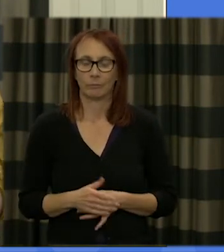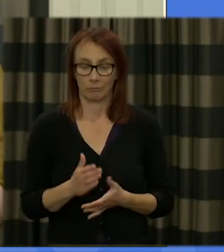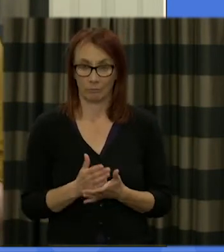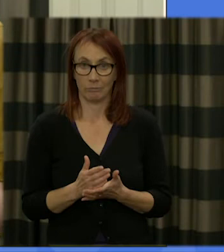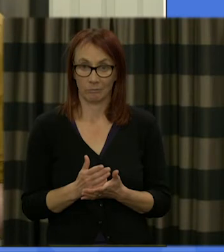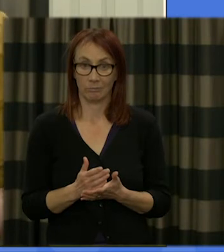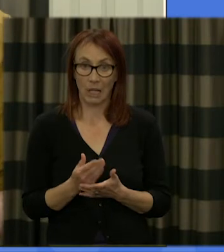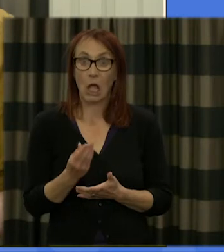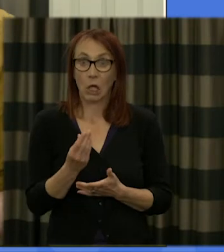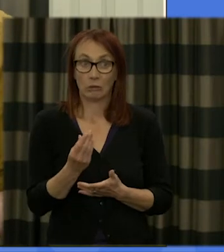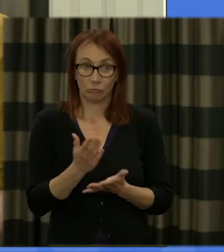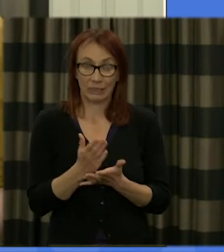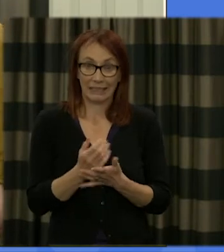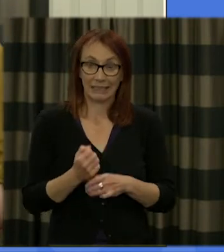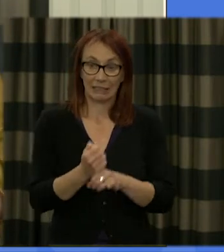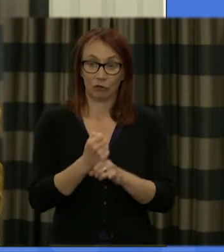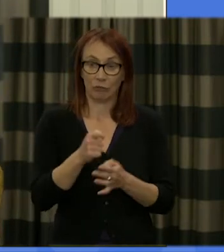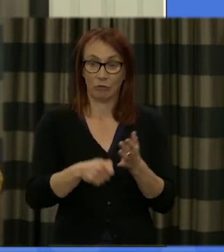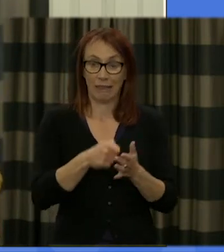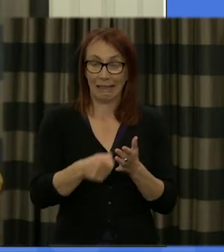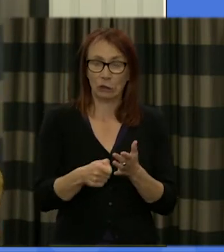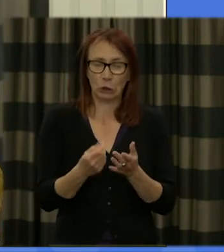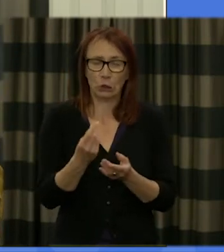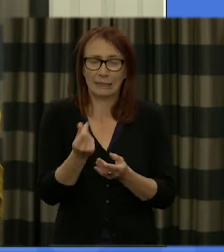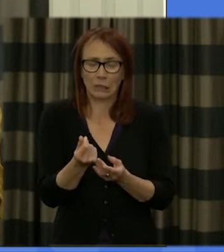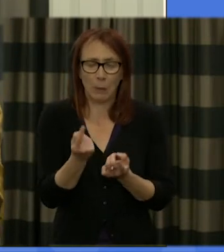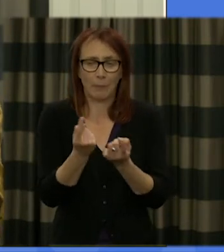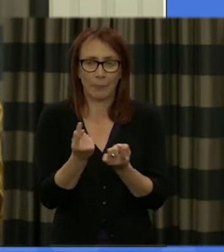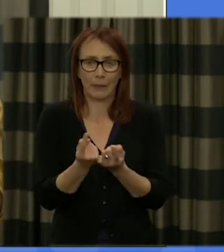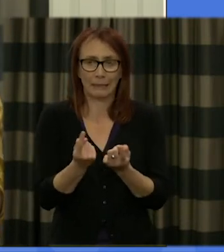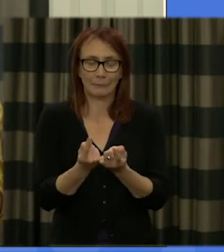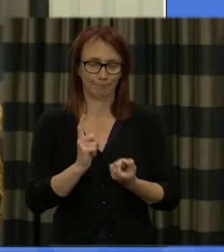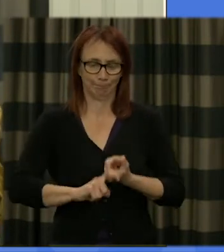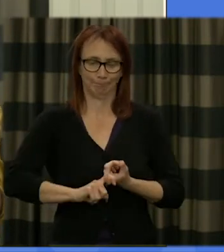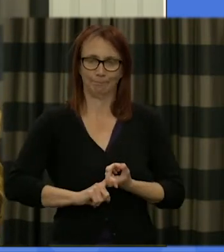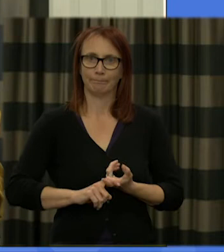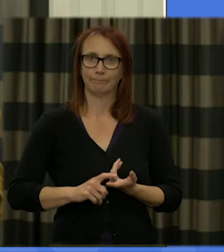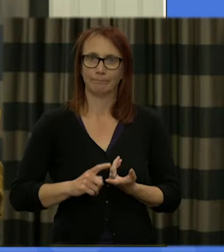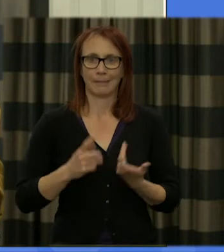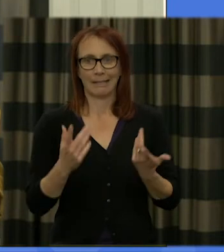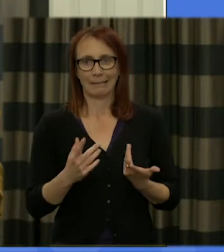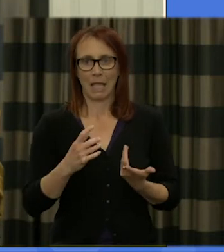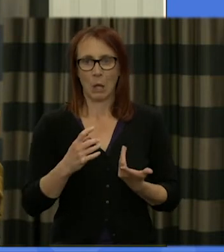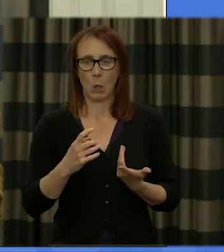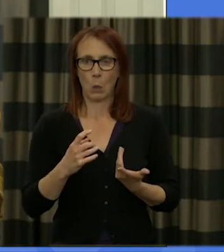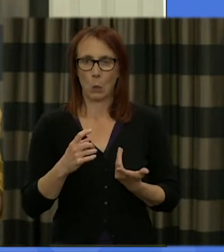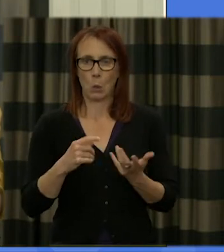and crystallized some of these institutional questions the Conservative government now has a majority in parliament that means it will be much